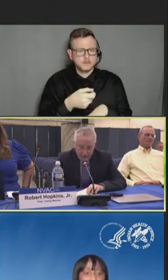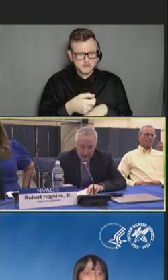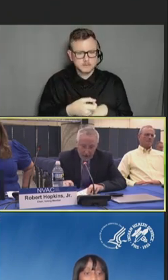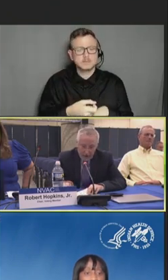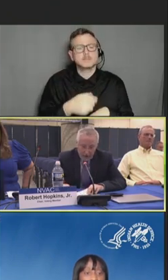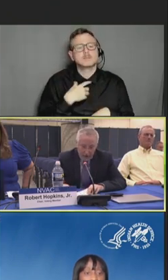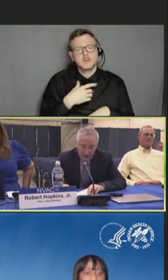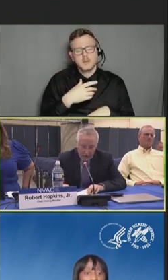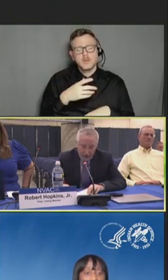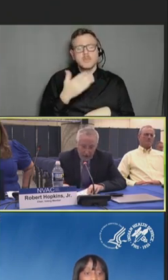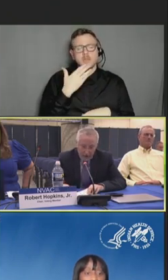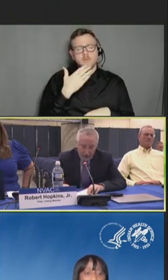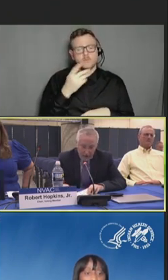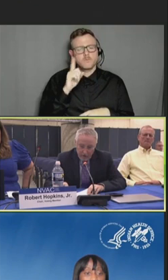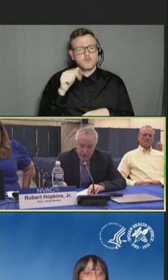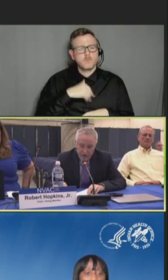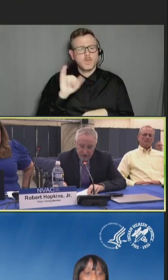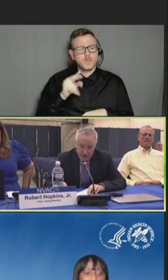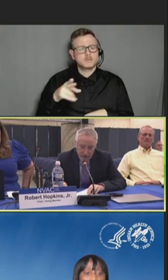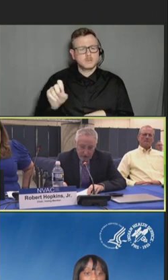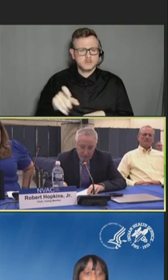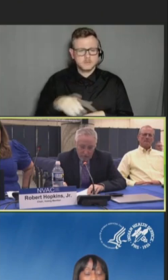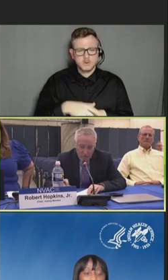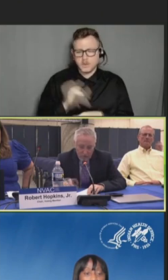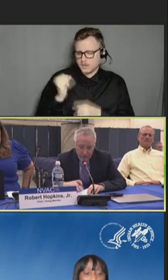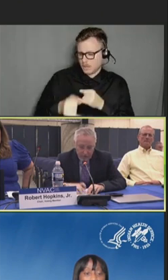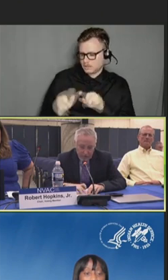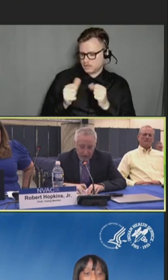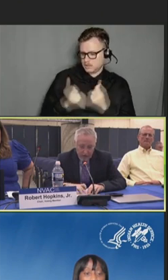And our final federal agency report is NIH.